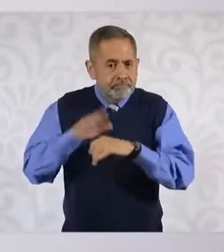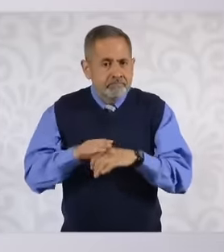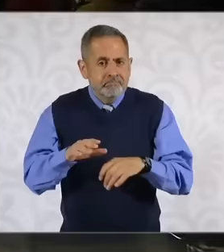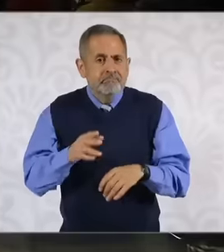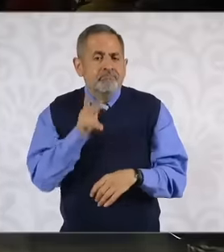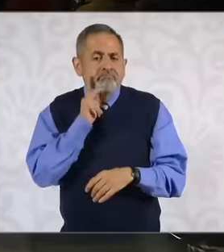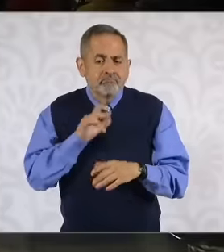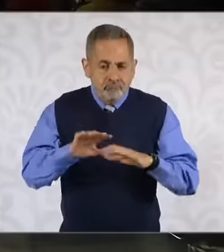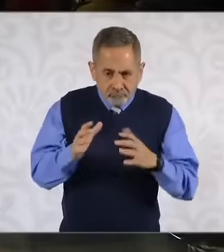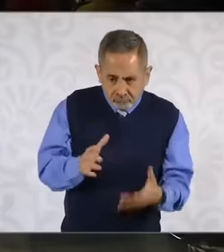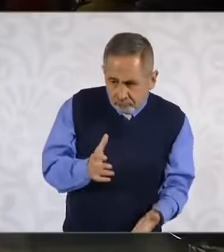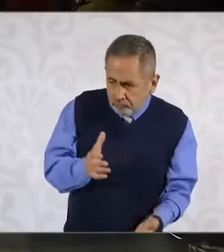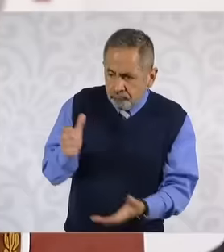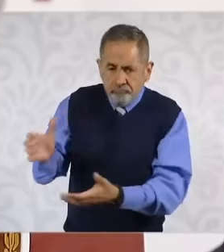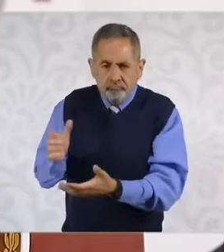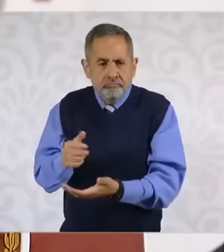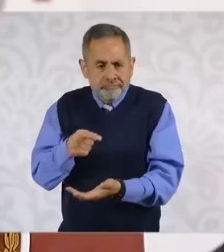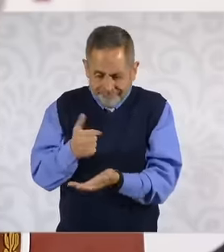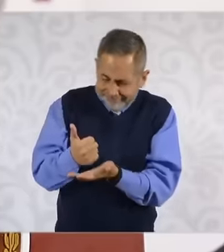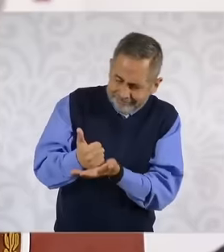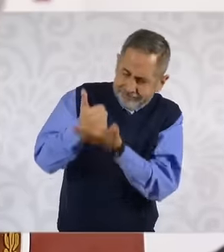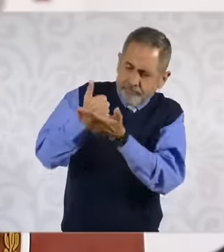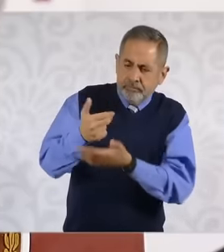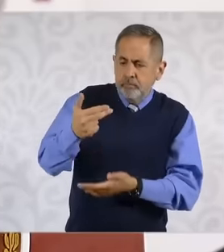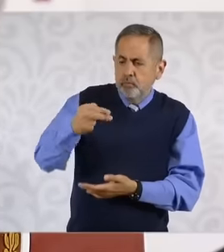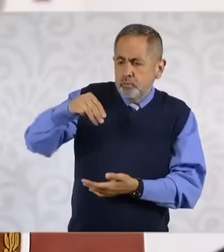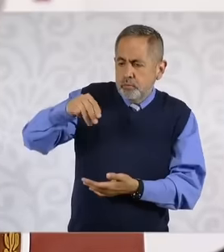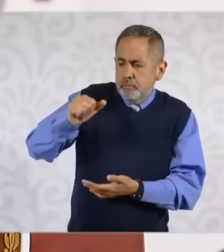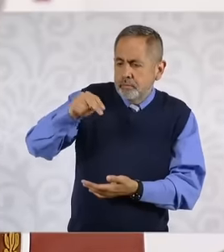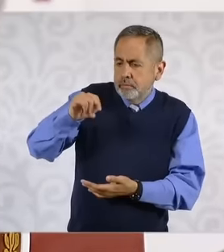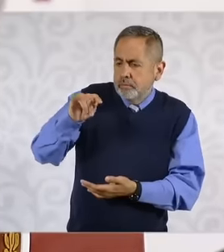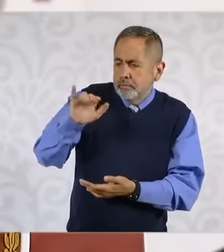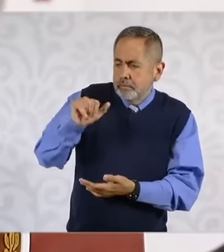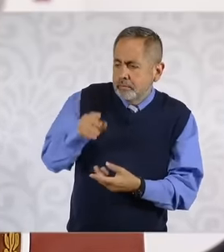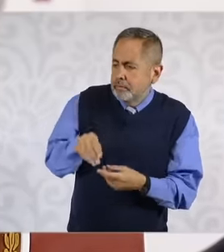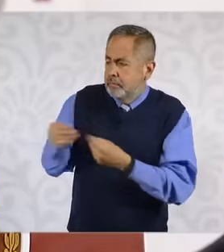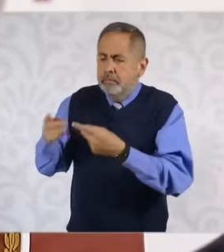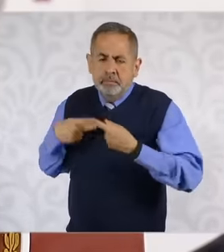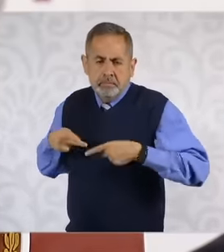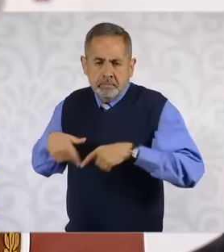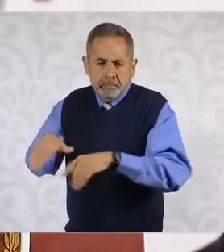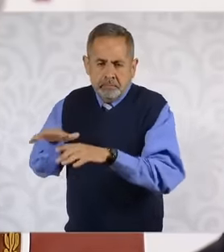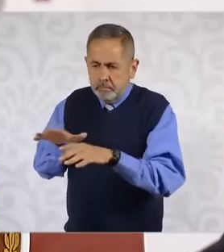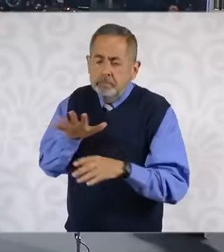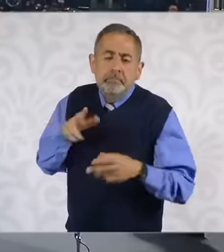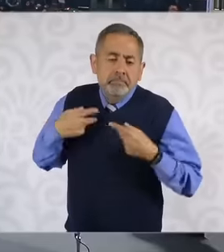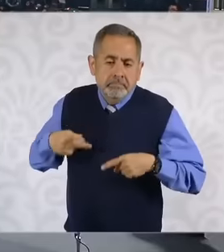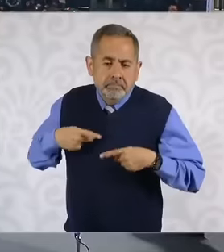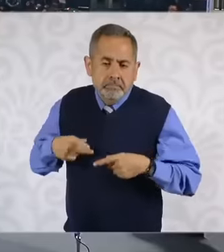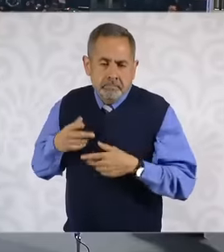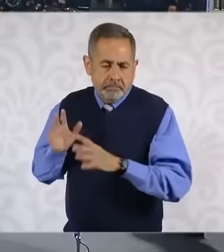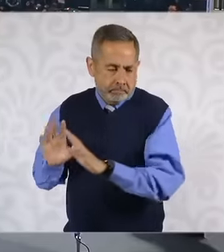as humanitarian aid and it is obviously to the Cuban people to the country to the Cuban people on the